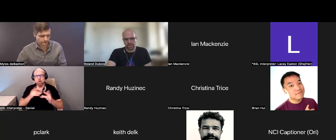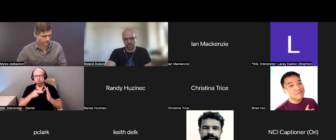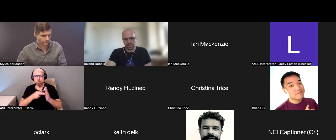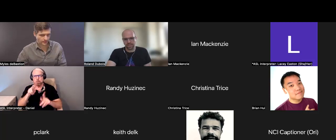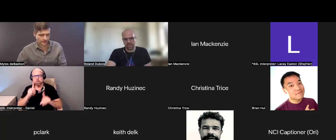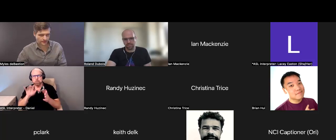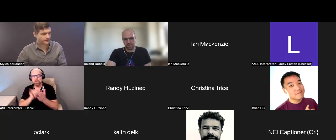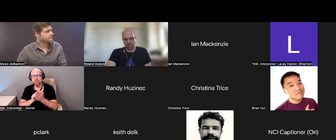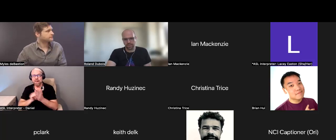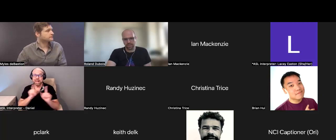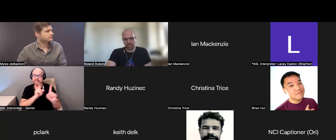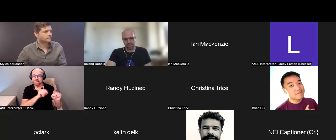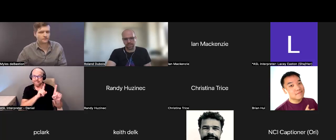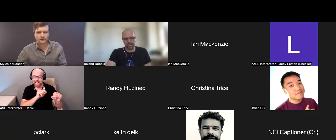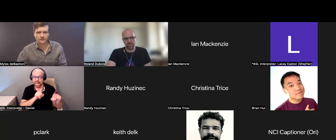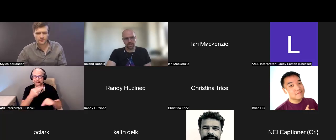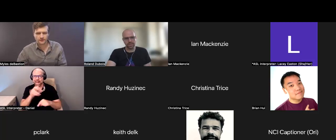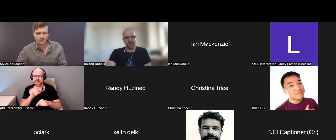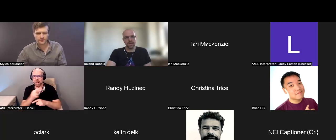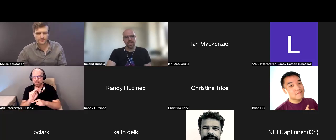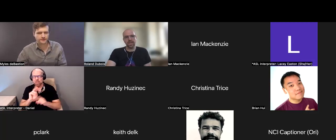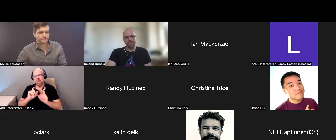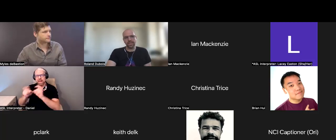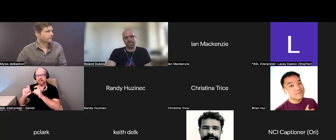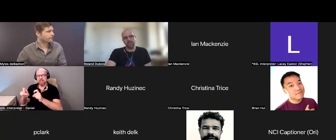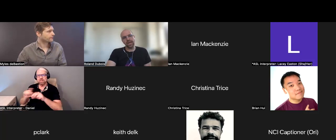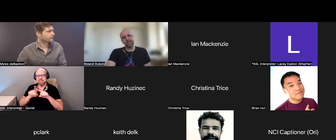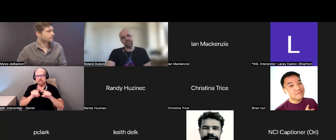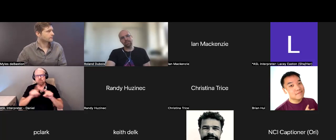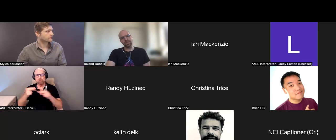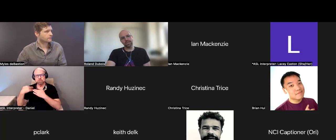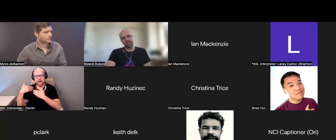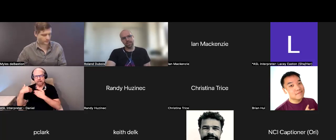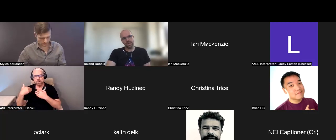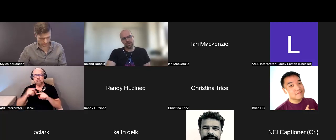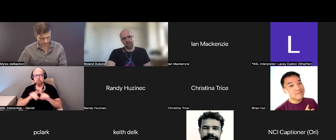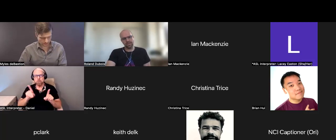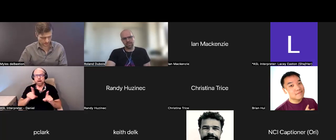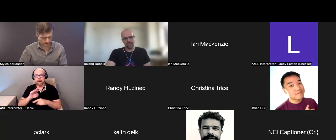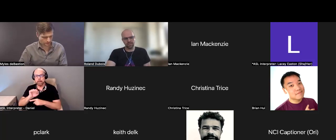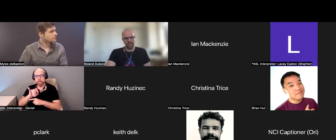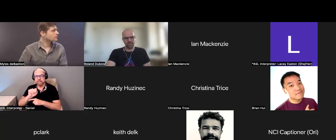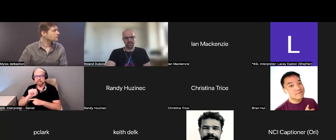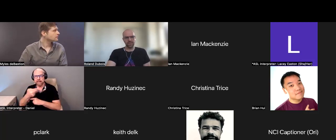Are there assigned responsibilities? At M.I.T. had a fun -- At M.I.T. Hackathons,